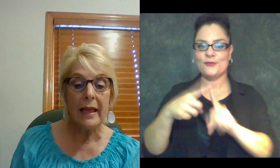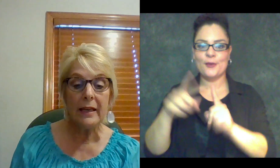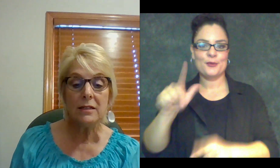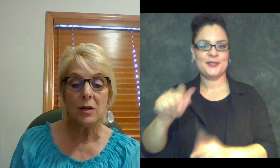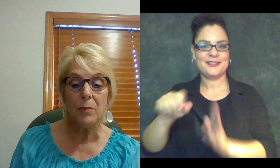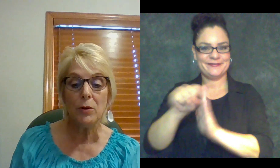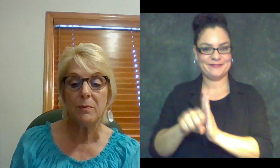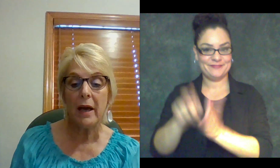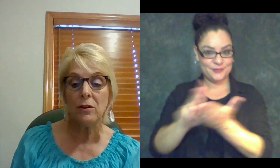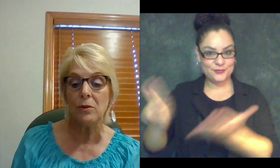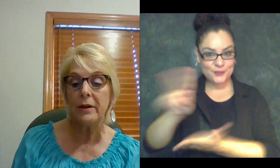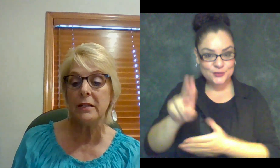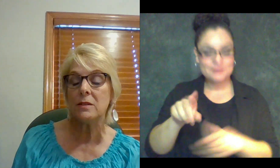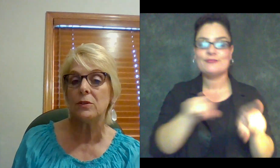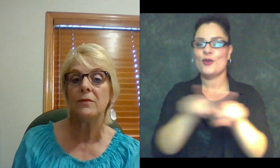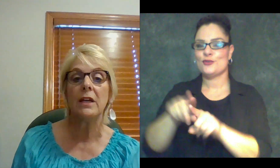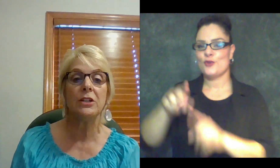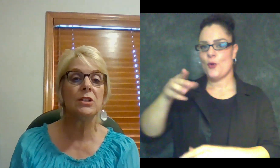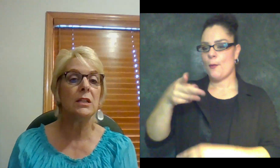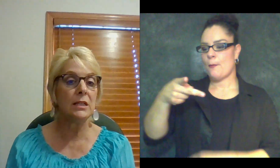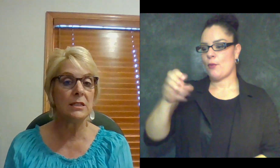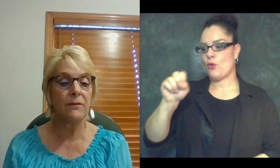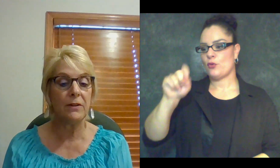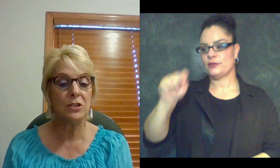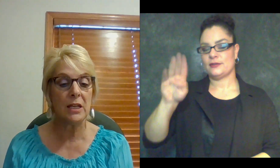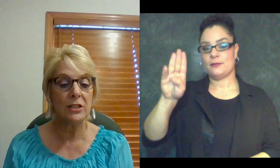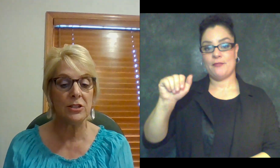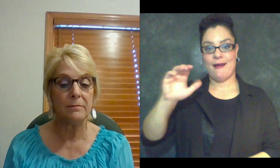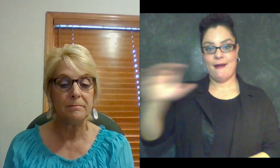and a Post-Baccalaureate certification in Deaf Education.